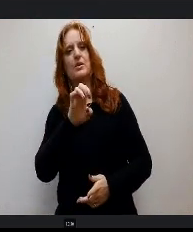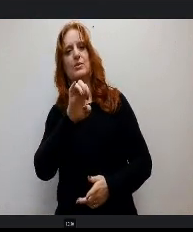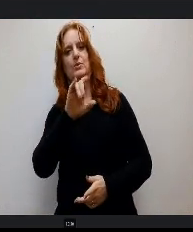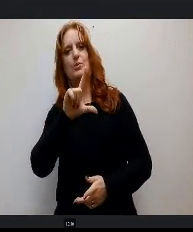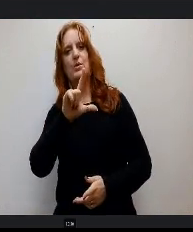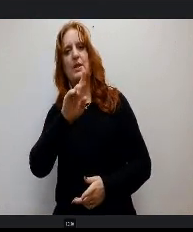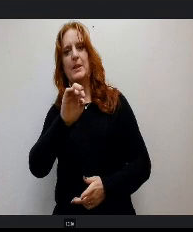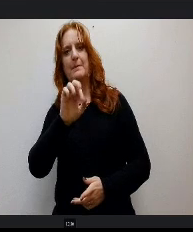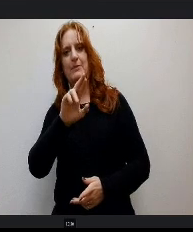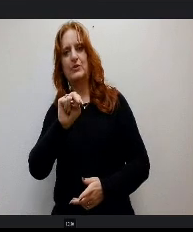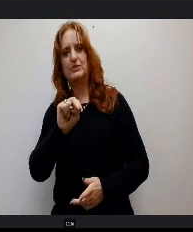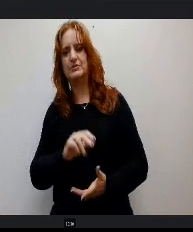I know I backstabbed you.